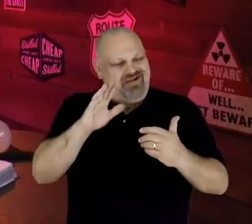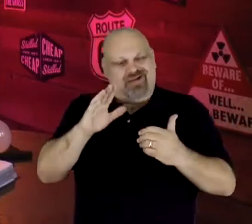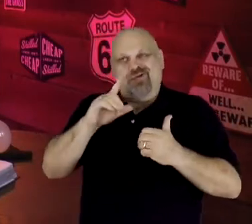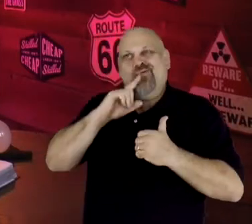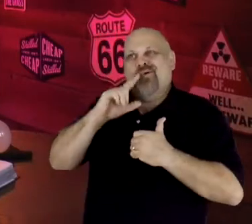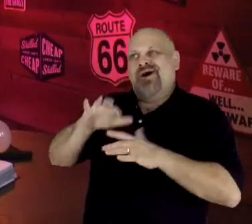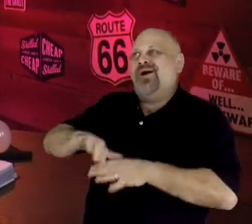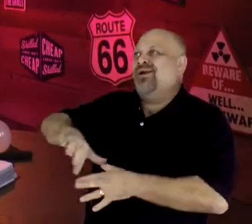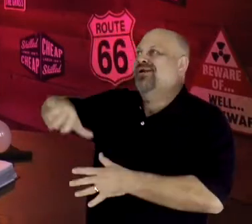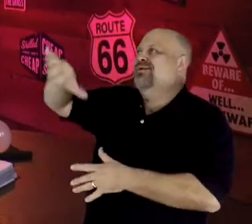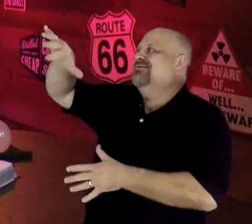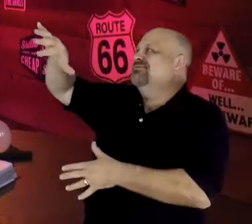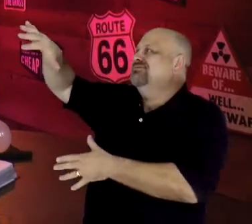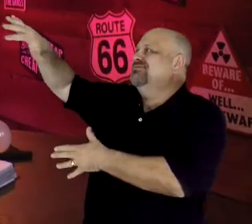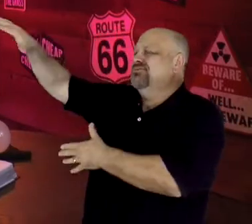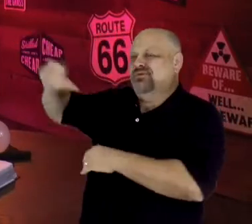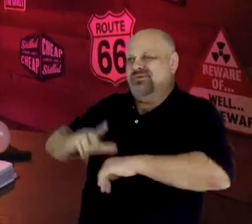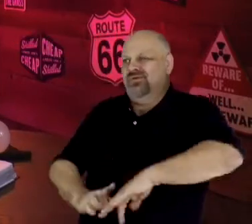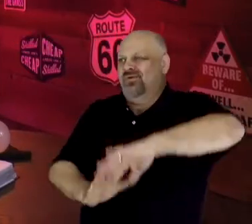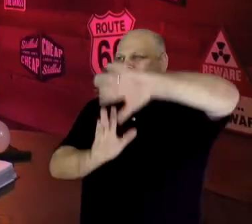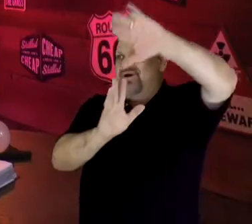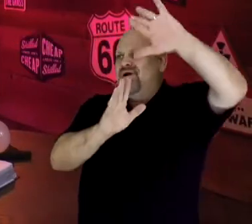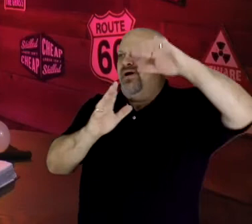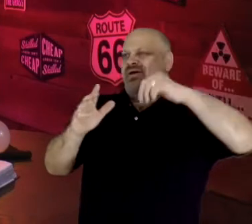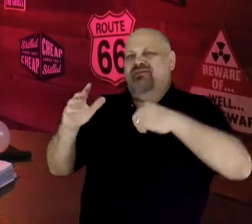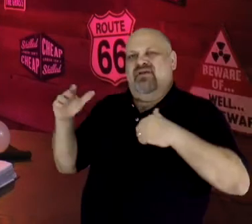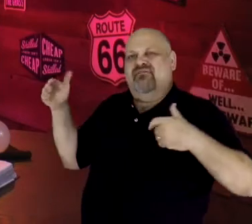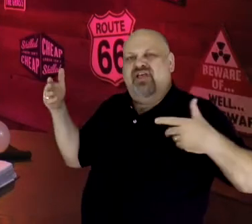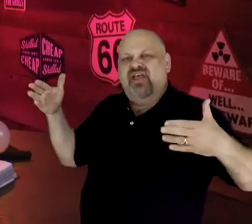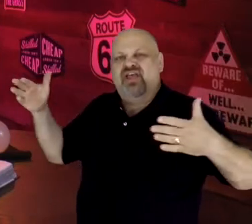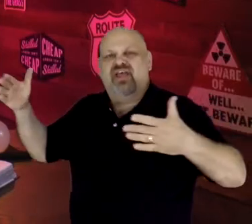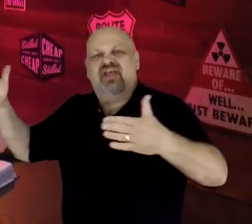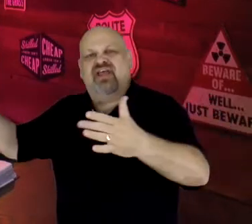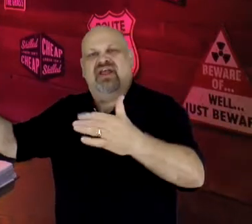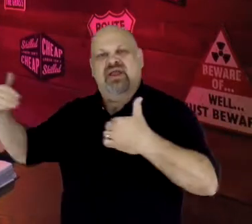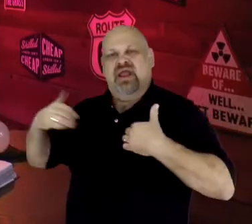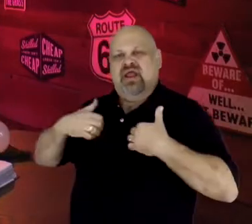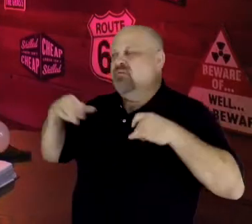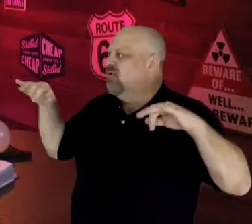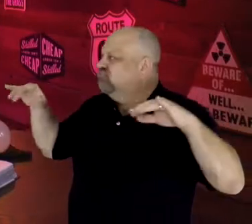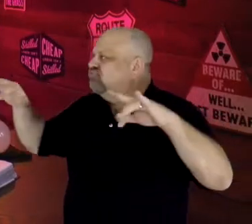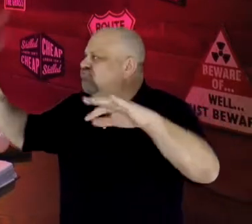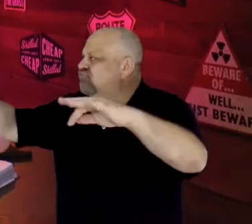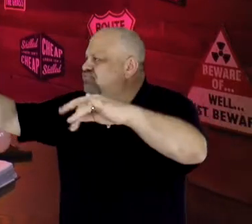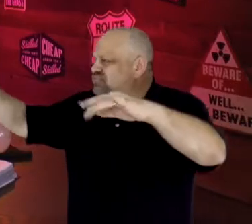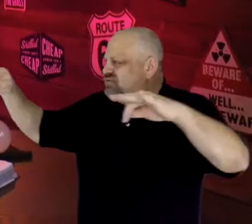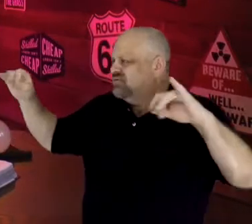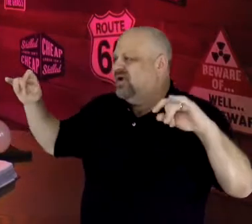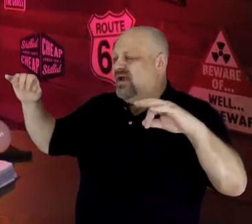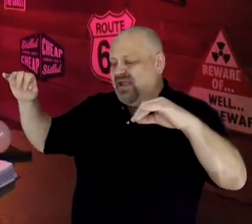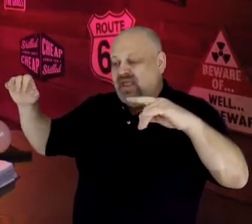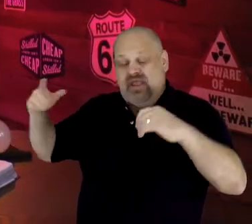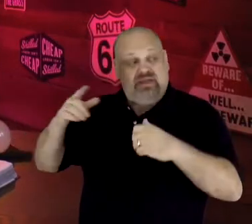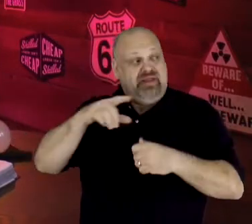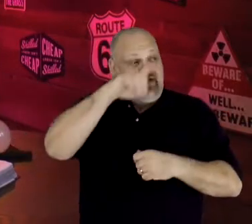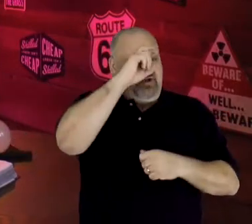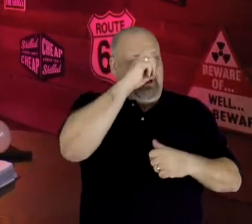walls of water teeming with sealife. And, when those walls of water collapse on the Egyptian army–